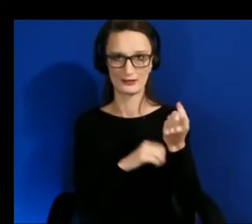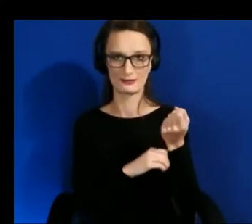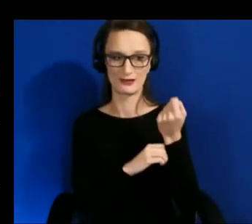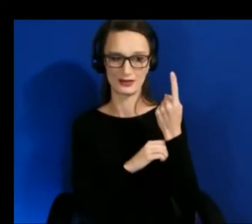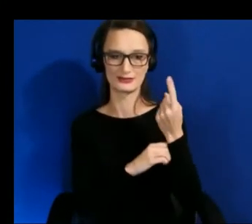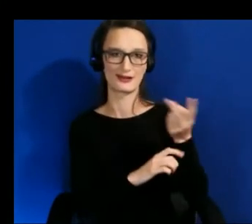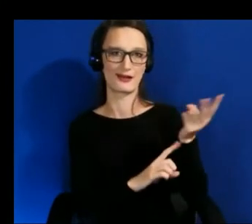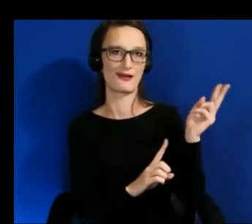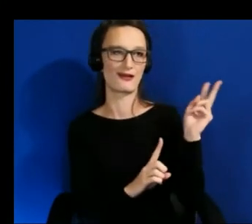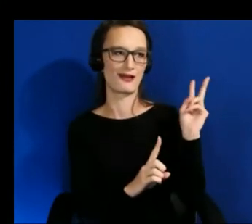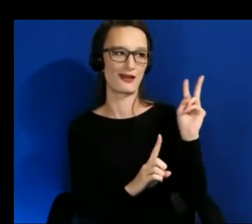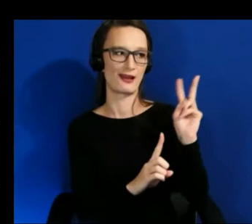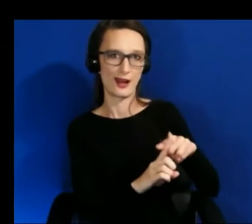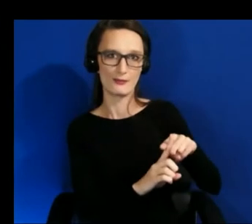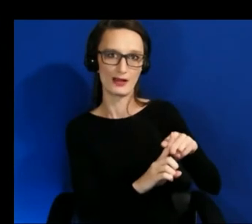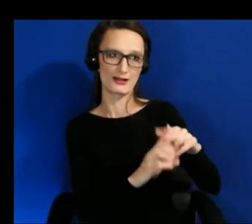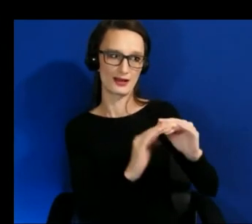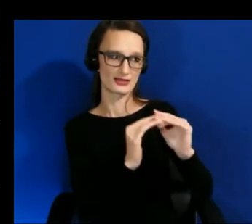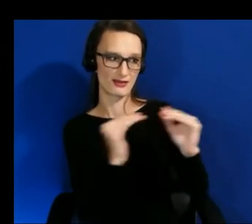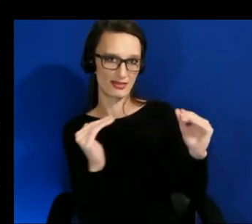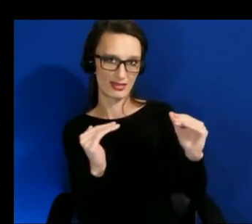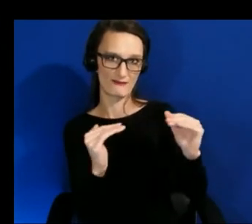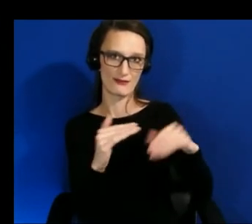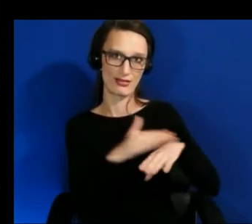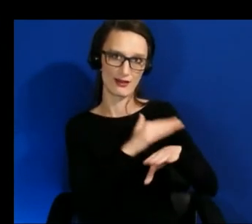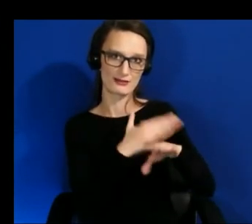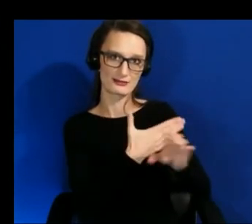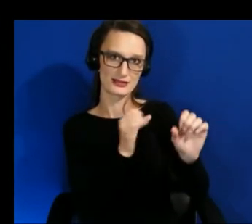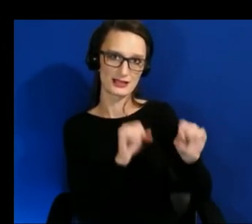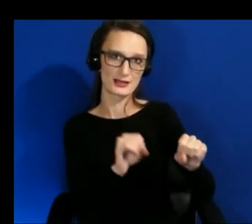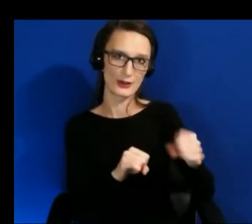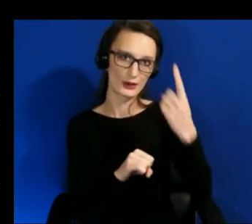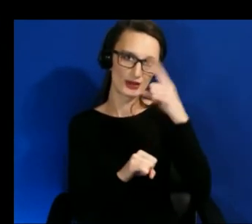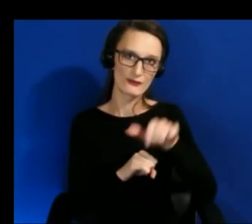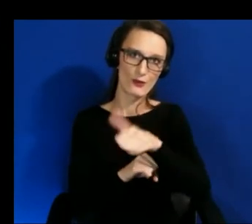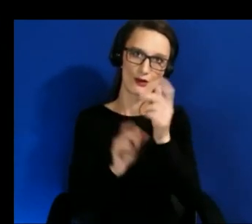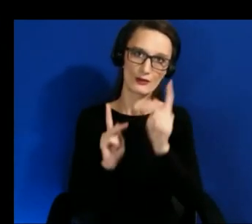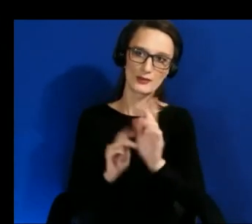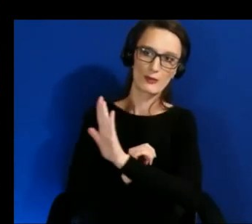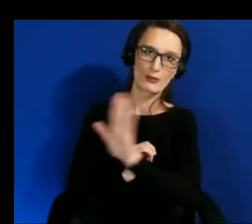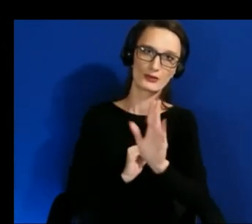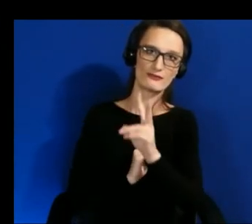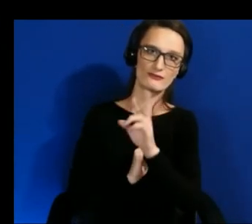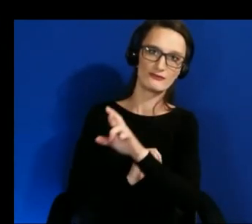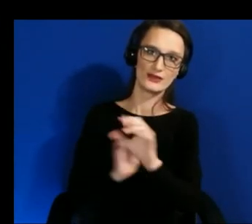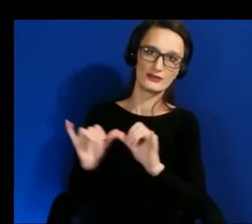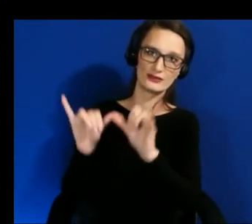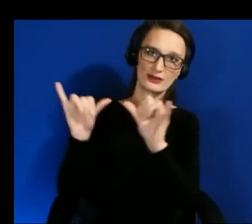of somebody's vr systems because you know the physical devices and the software are so tightly